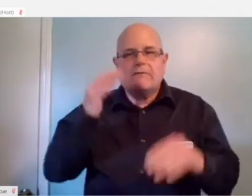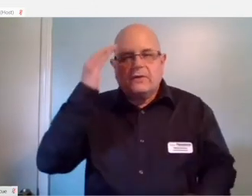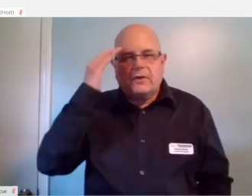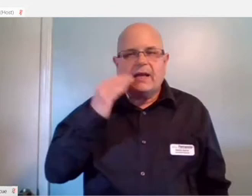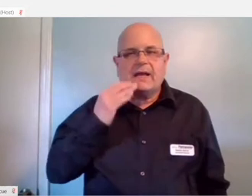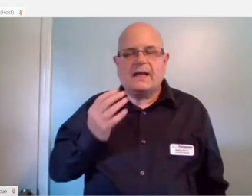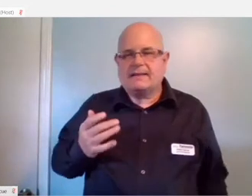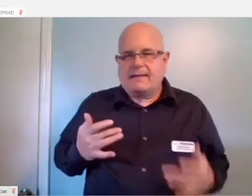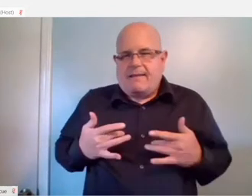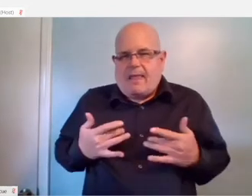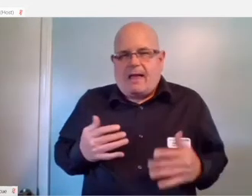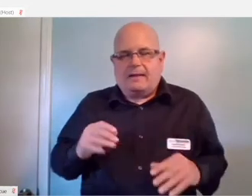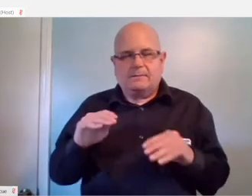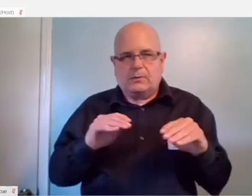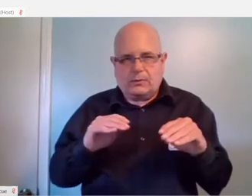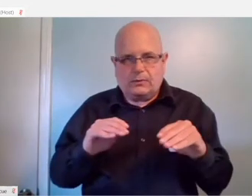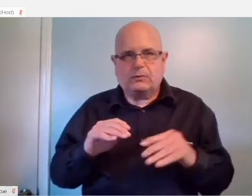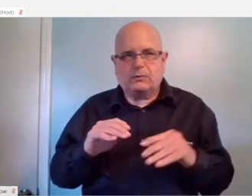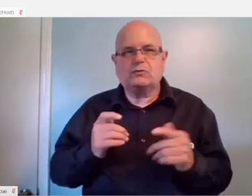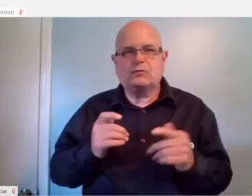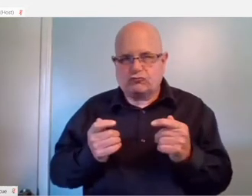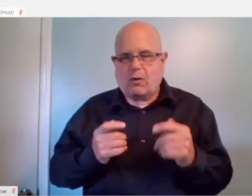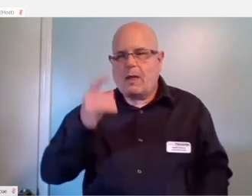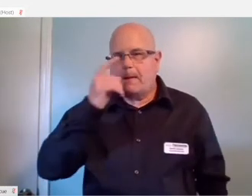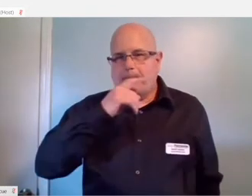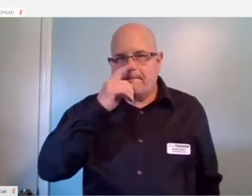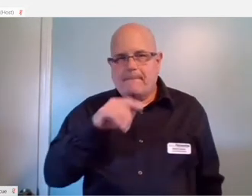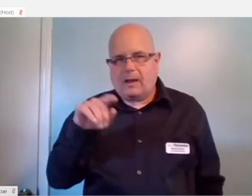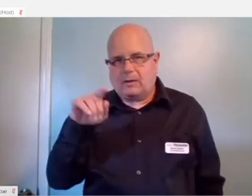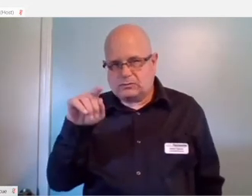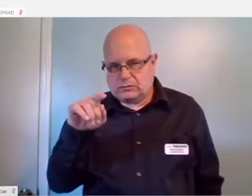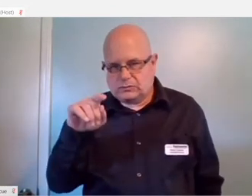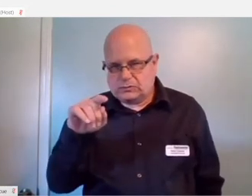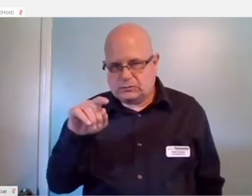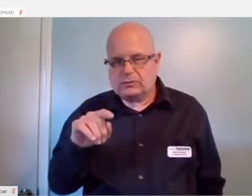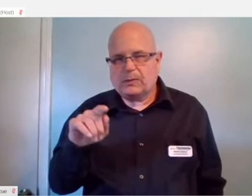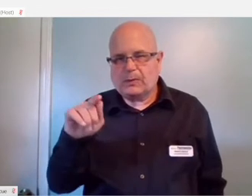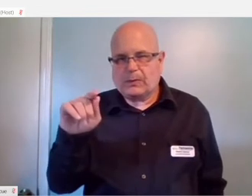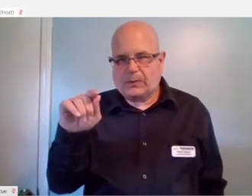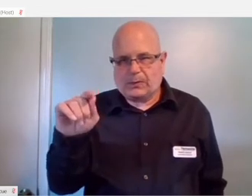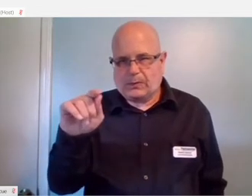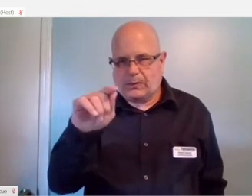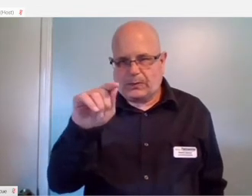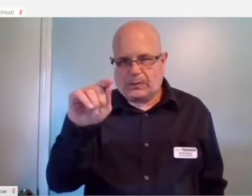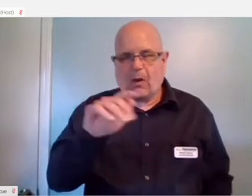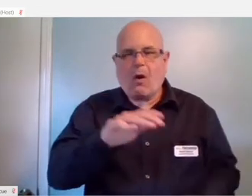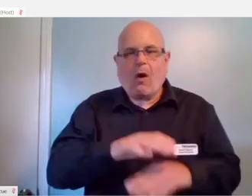bit like this you're able to control a mouse on your, a mouse cursor on your phone and